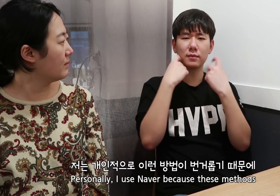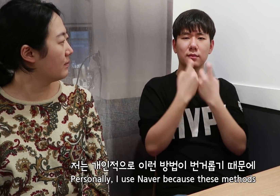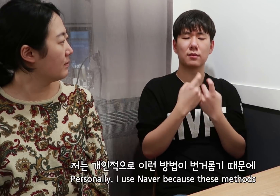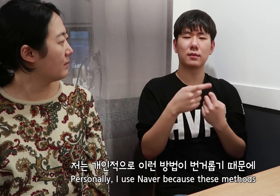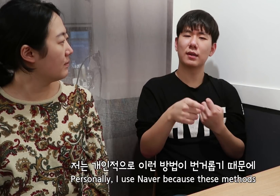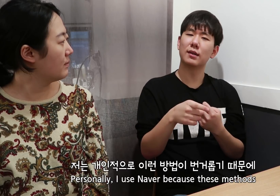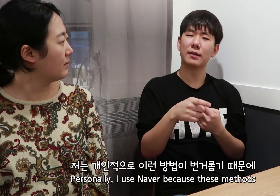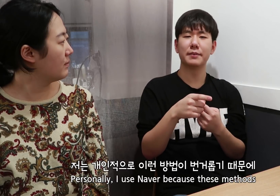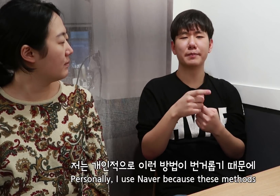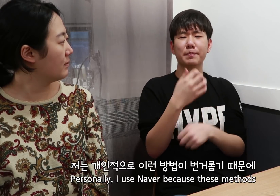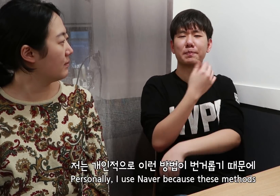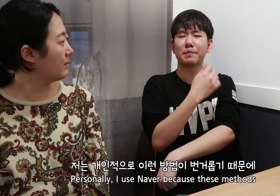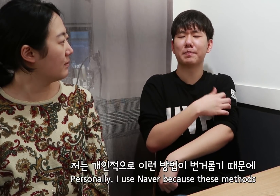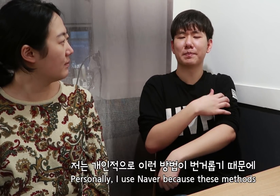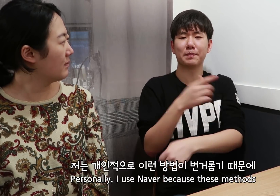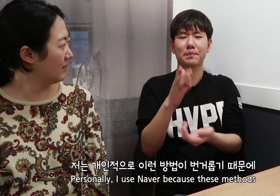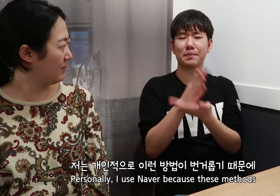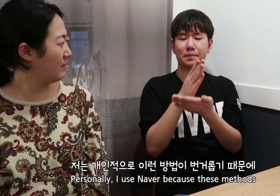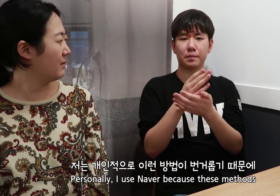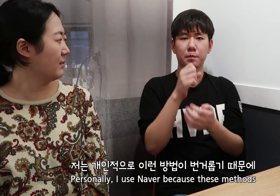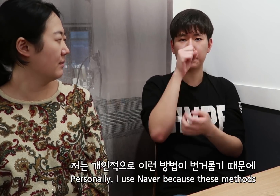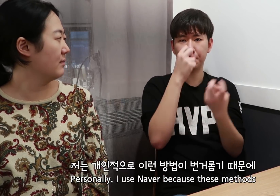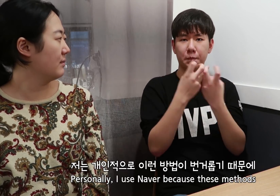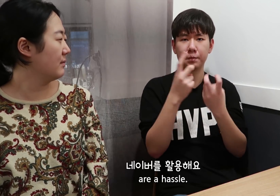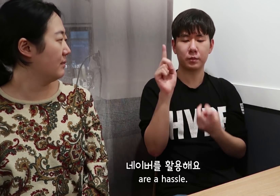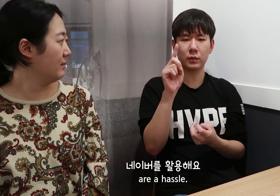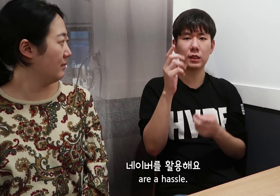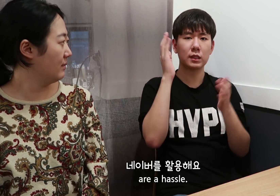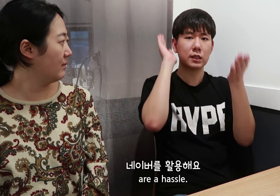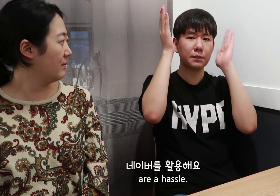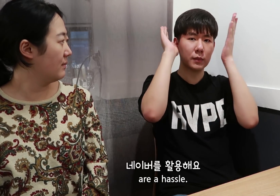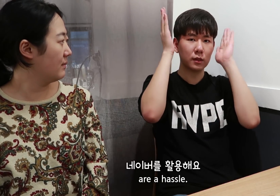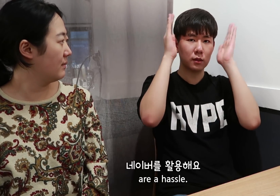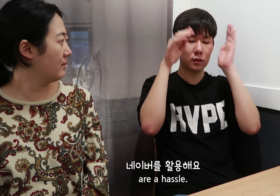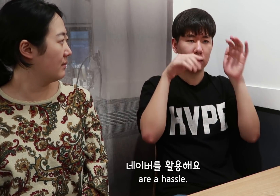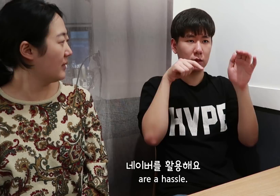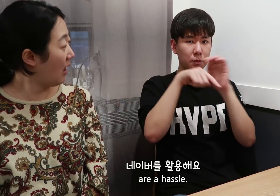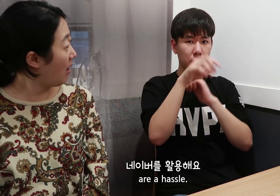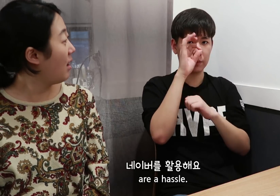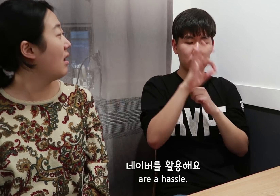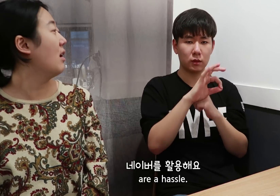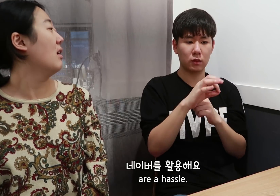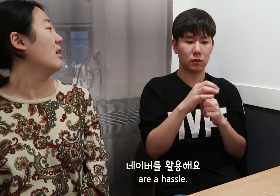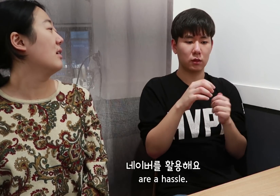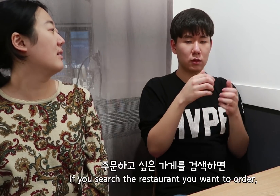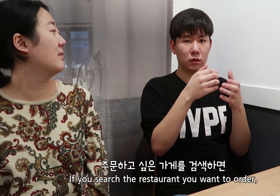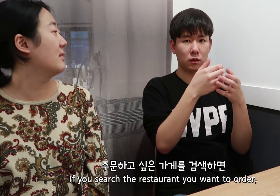Personally, I use Naver because these methods are a hassle.